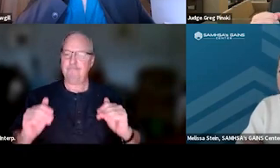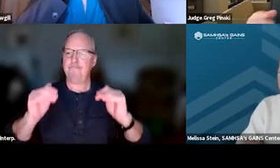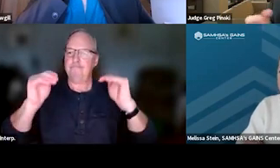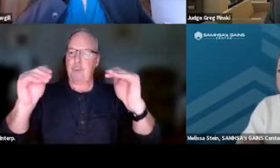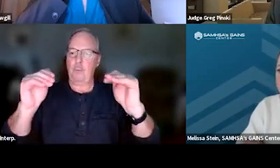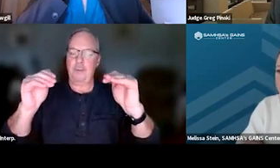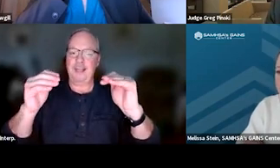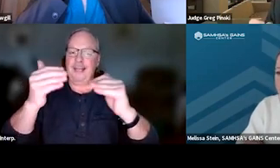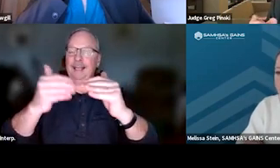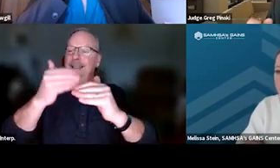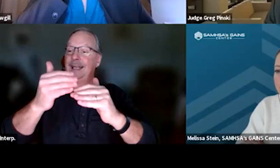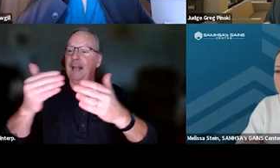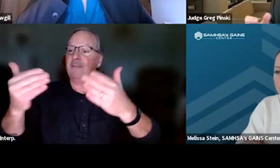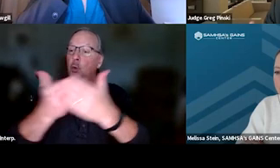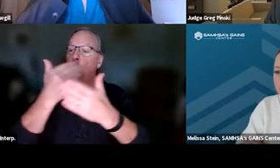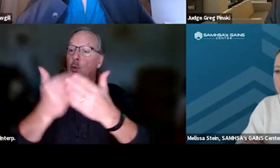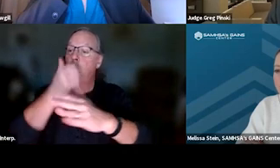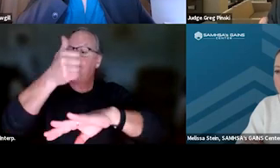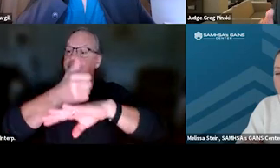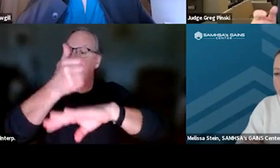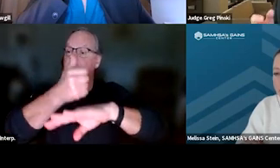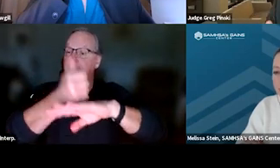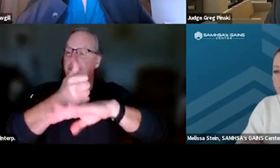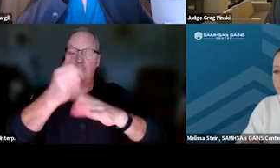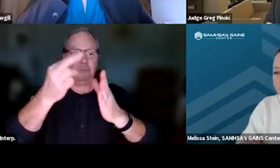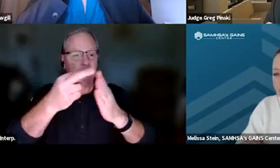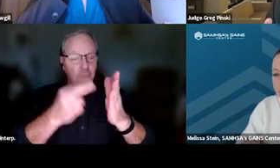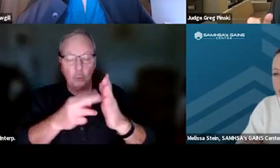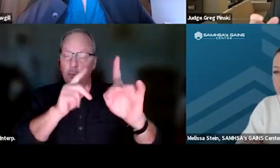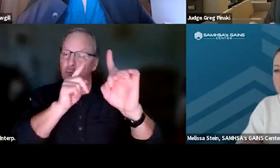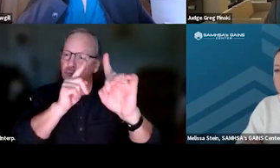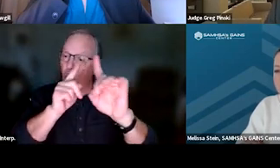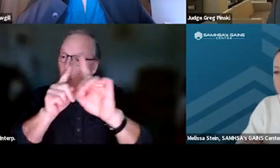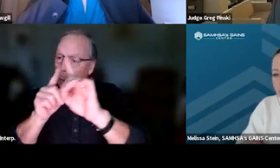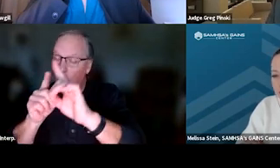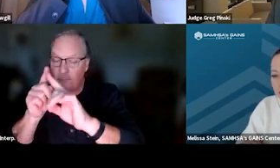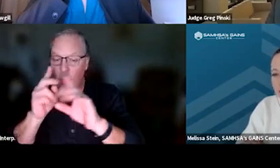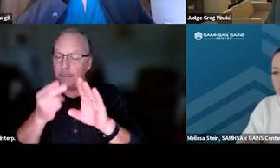where you have a new set of benchmarks and objectives for the participant to achieve.